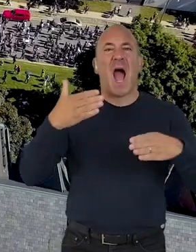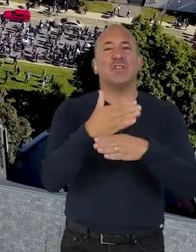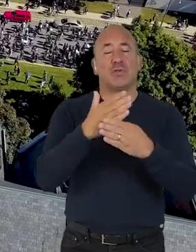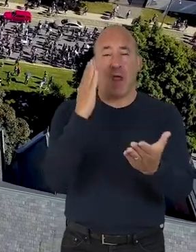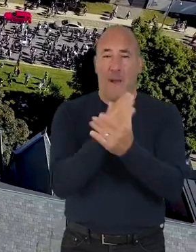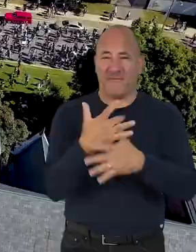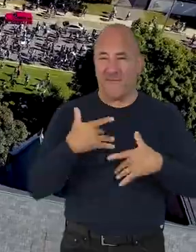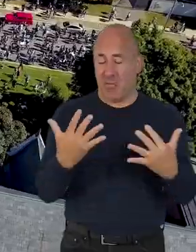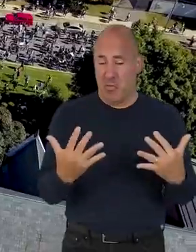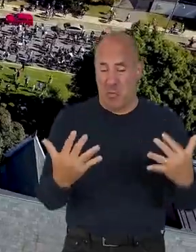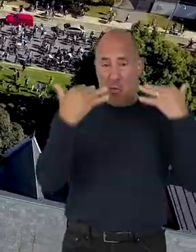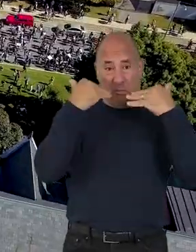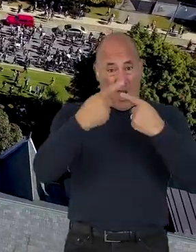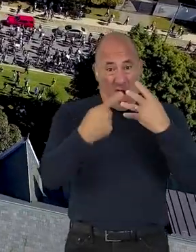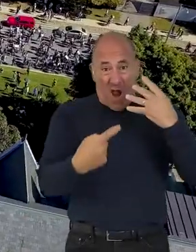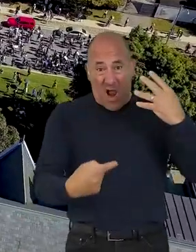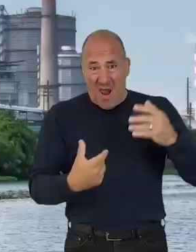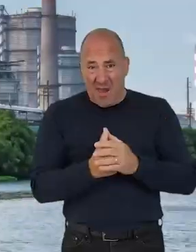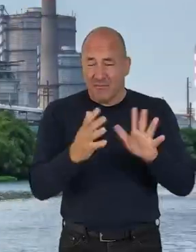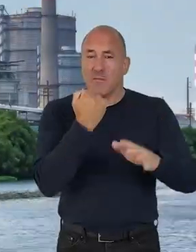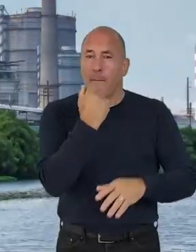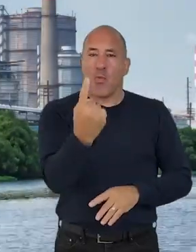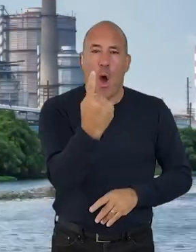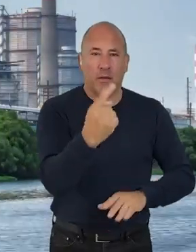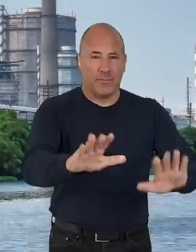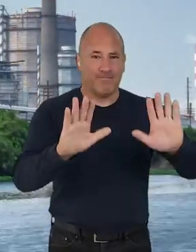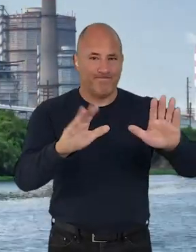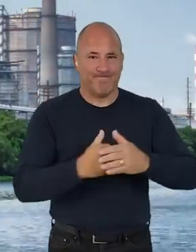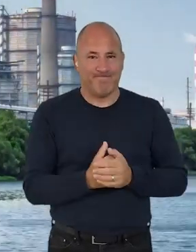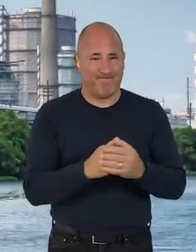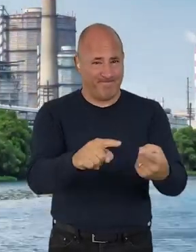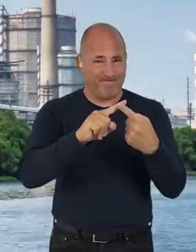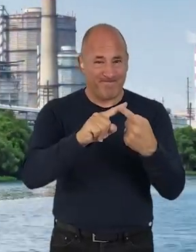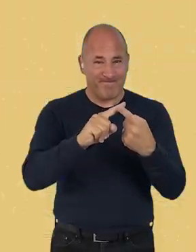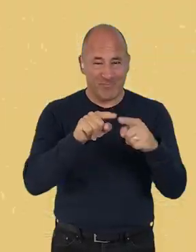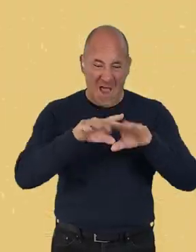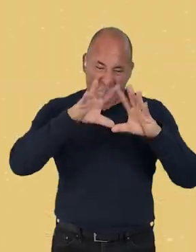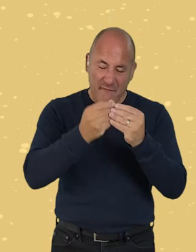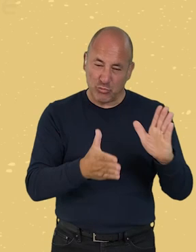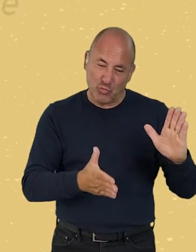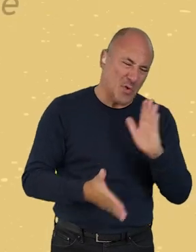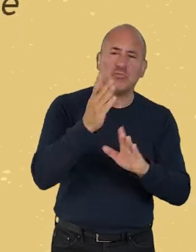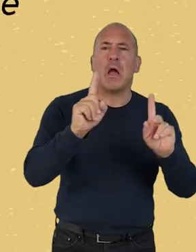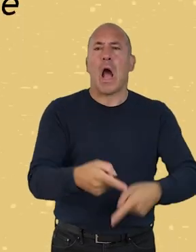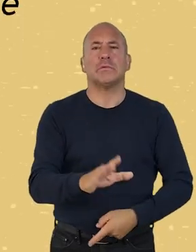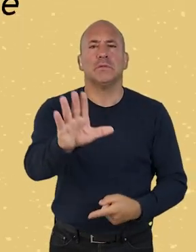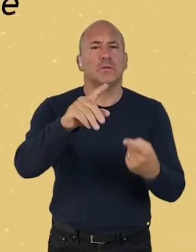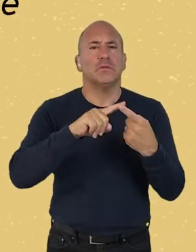Climate action can feel really overwhelming. So, the number one thing I want to say is "You can't do everything at once."